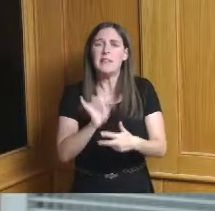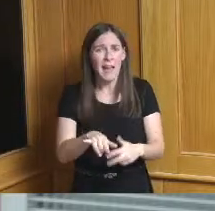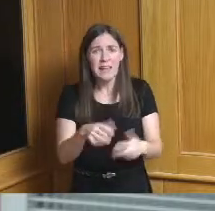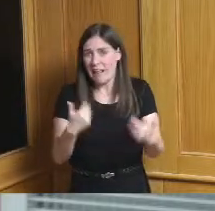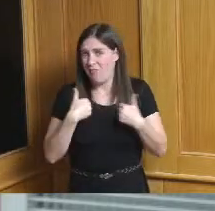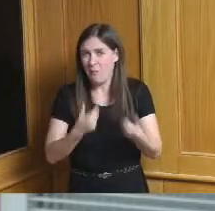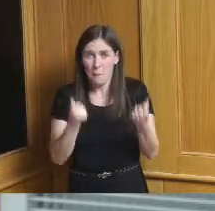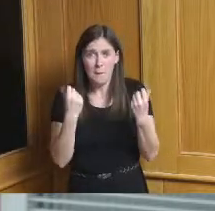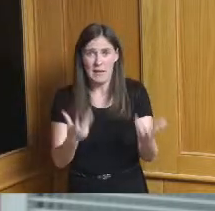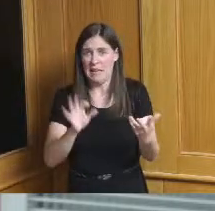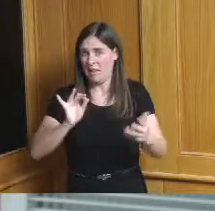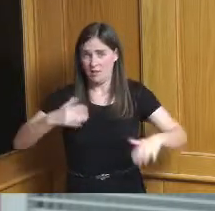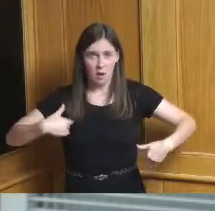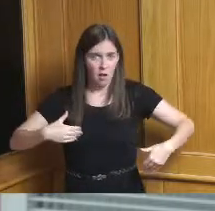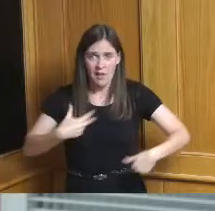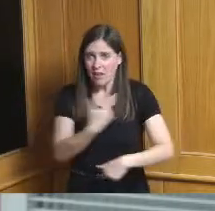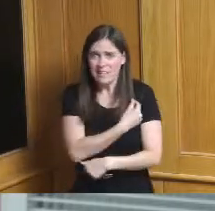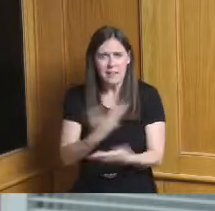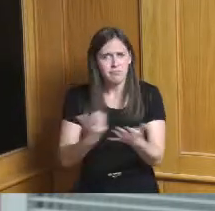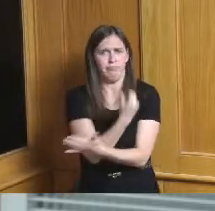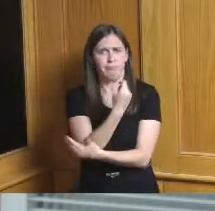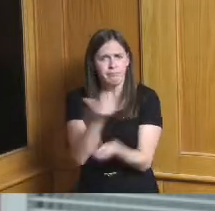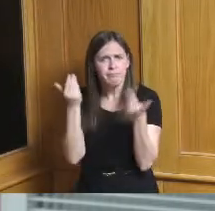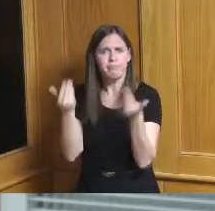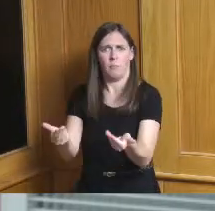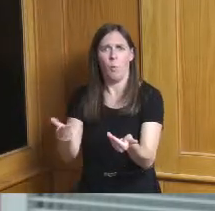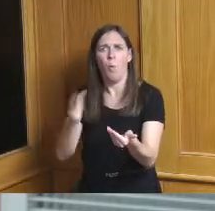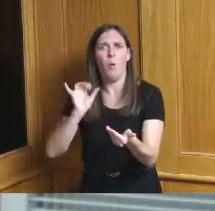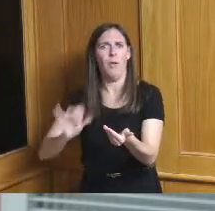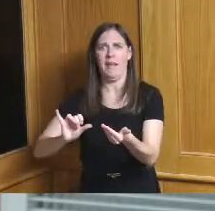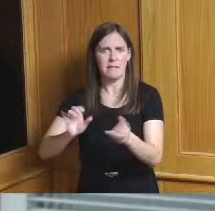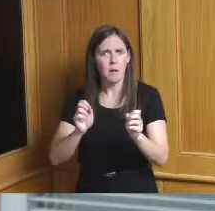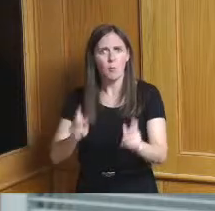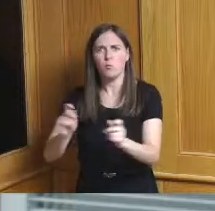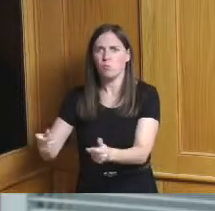if folks haven't been vaccinated this is just one more opportunity to give you some encouragement